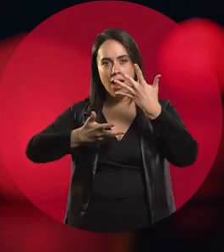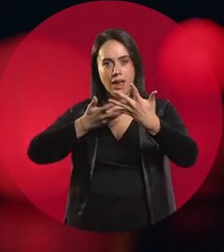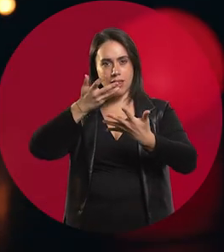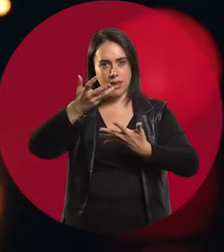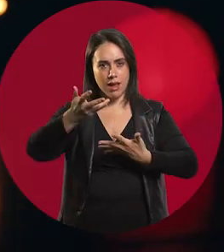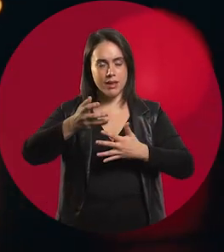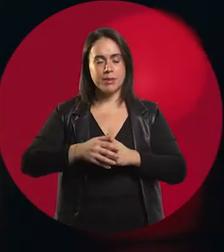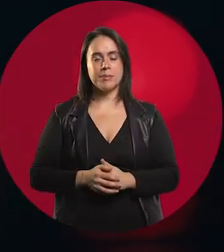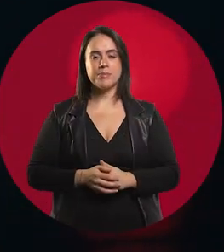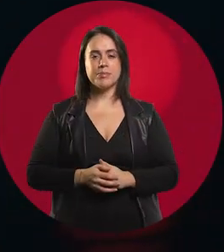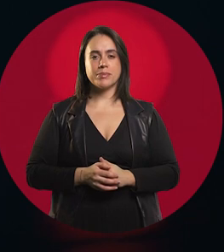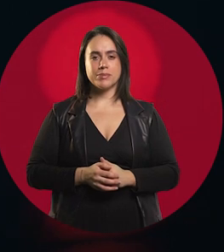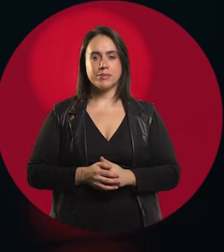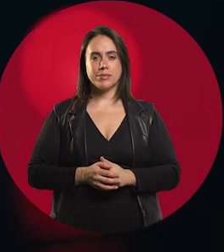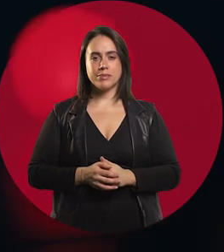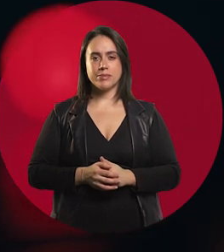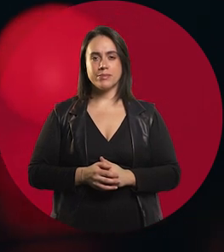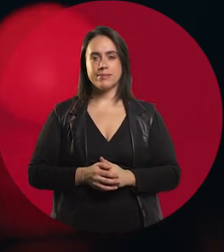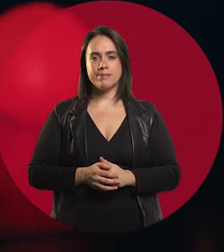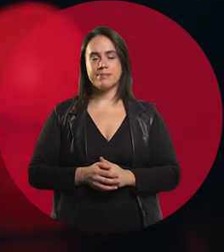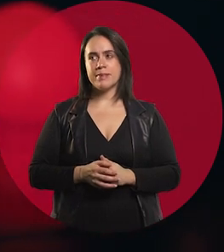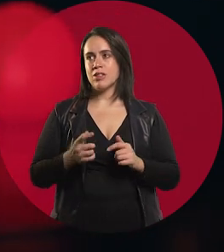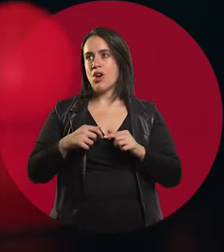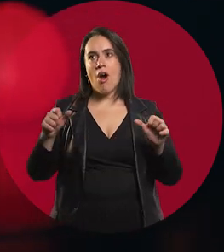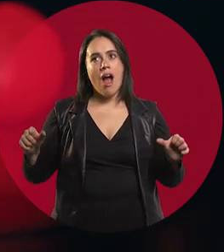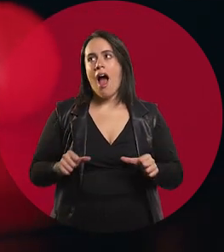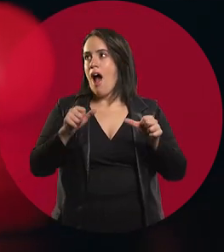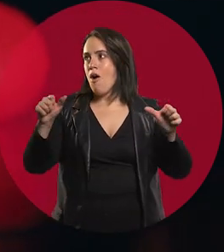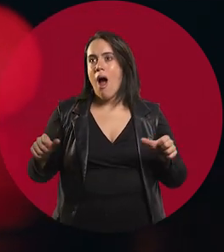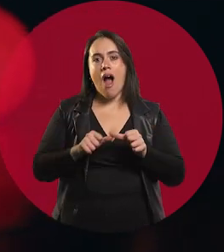and who can't stop doing things.